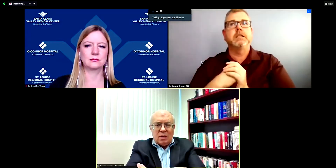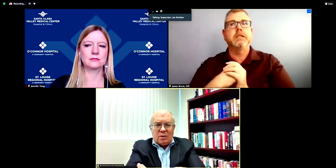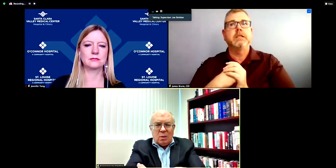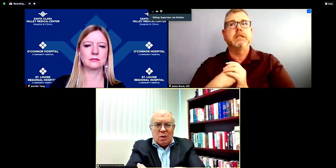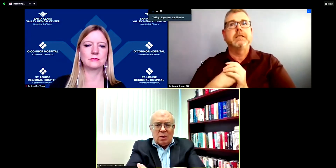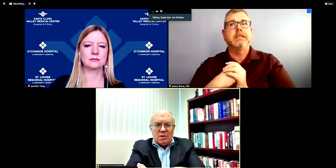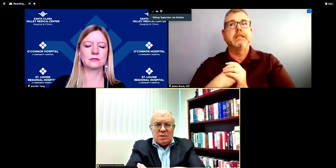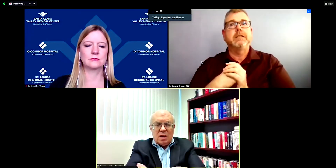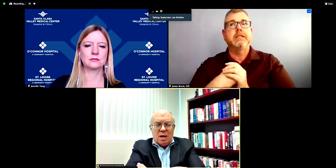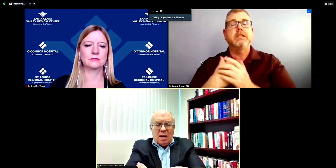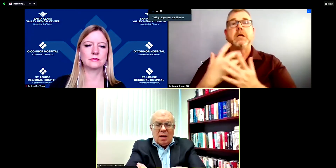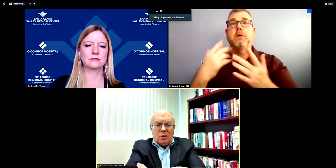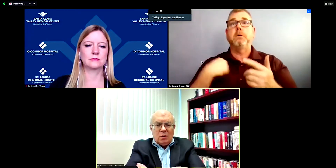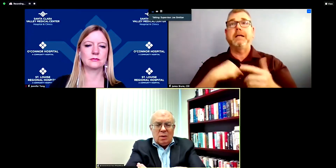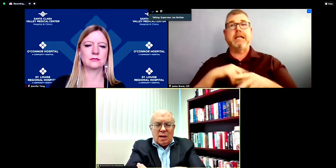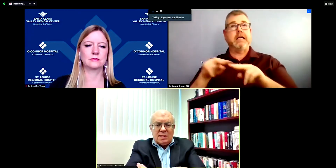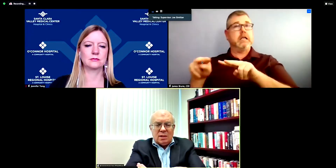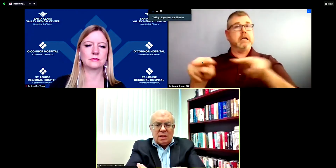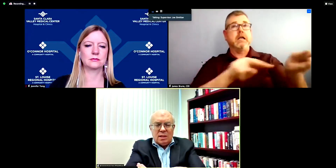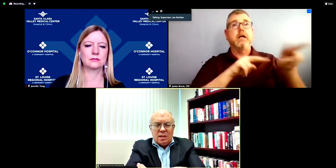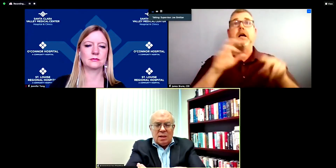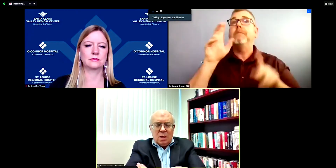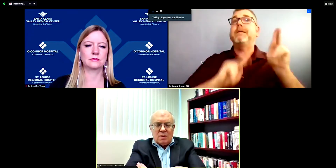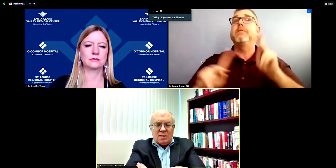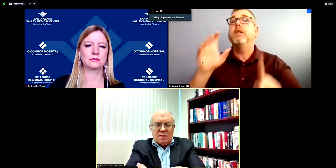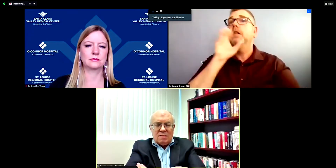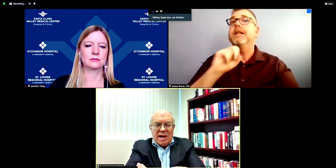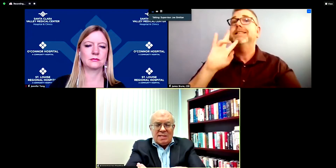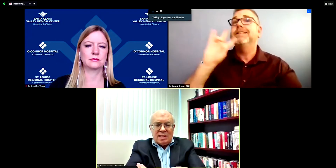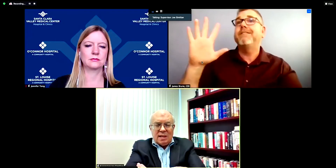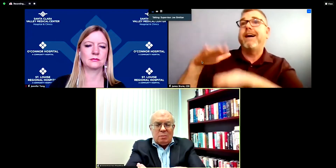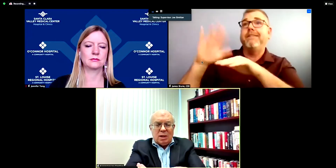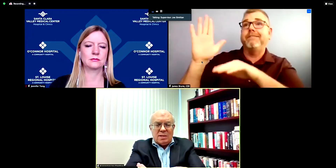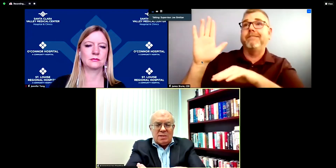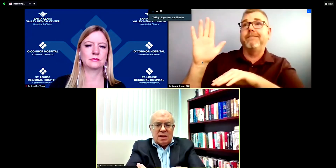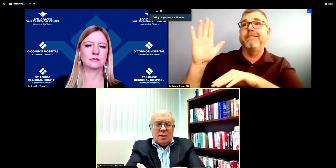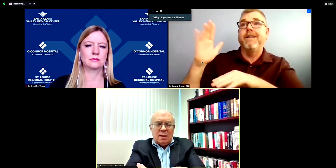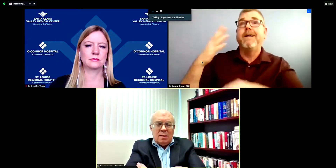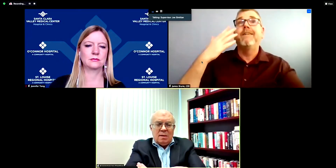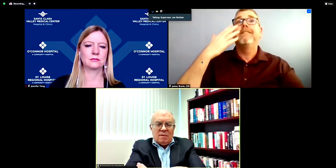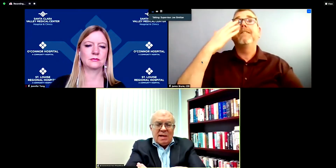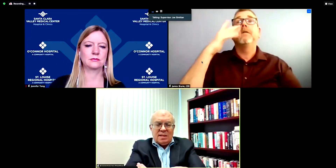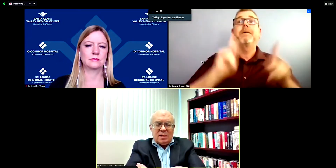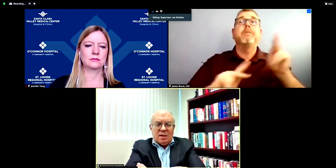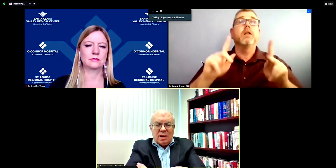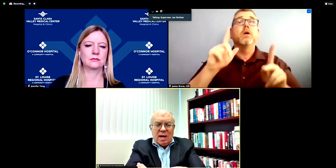healthcare workers uh who uh still need to receive the vaccine, plus the vaccine delivery,